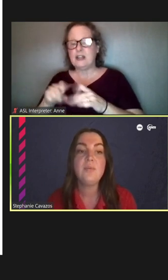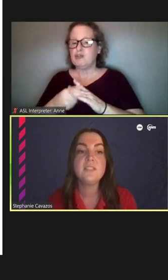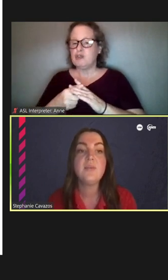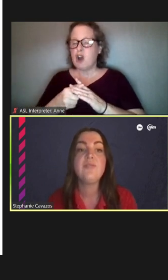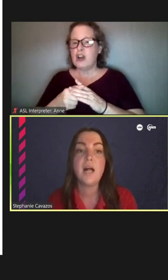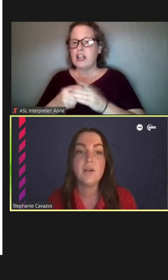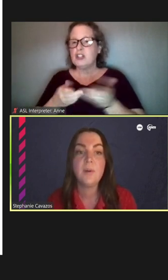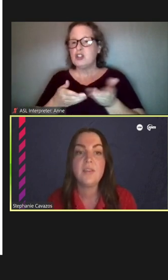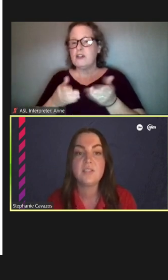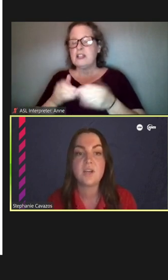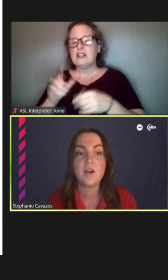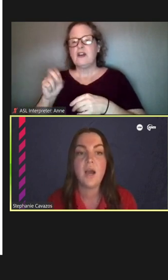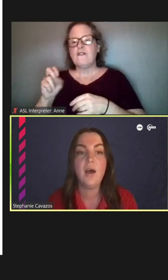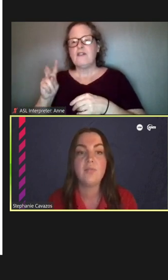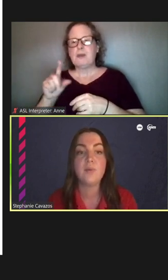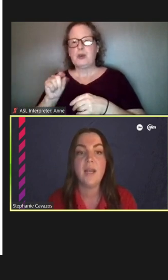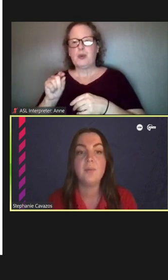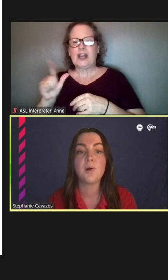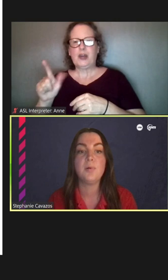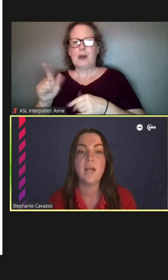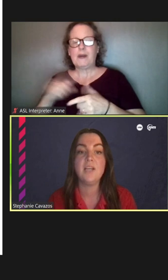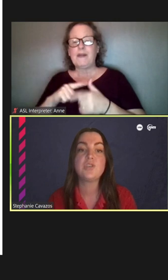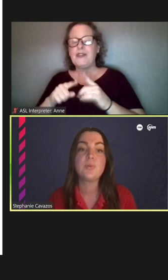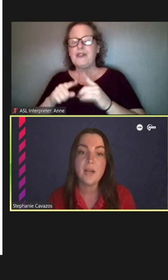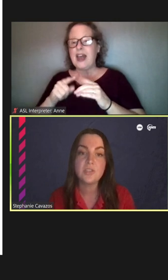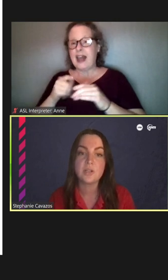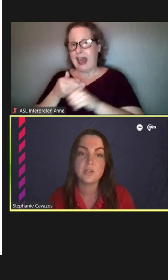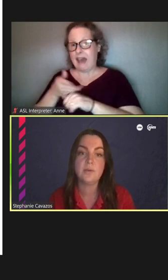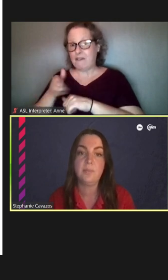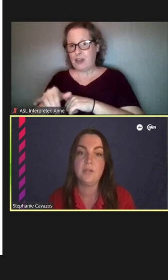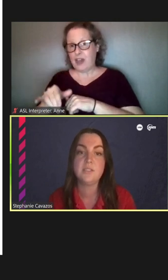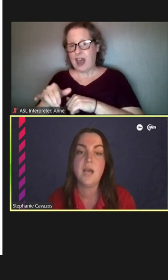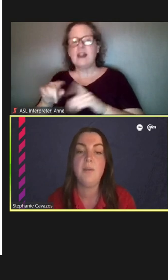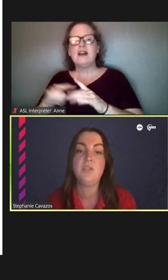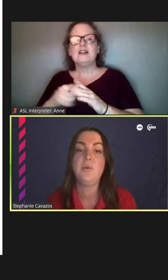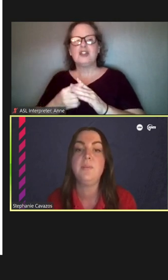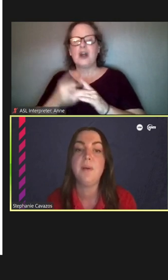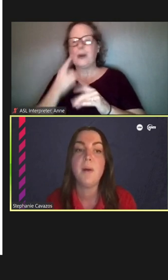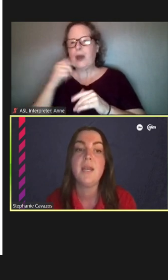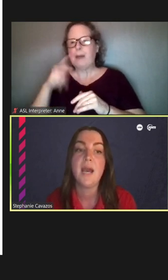that was followed by the start of Red and Purple Line track structure rebuild between Belmont and